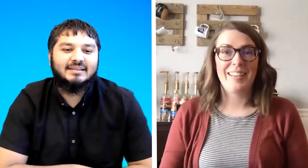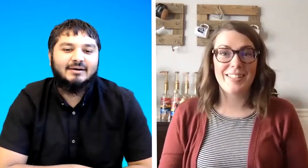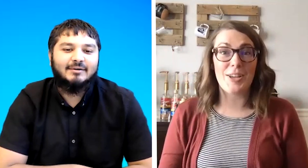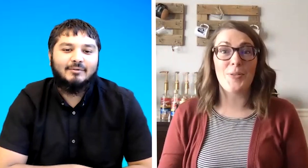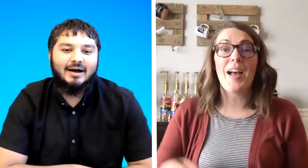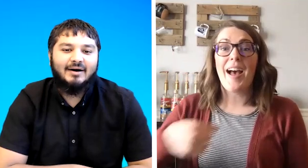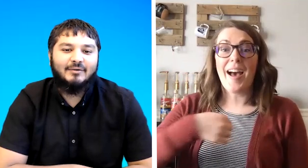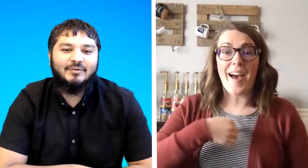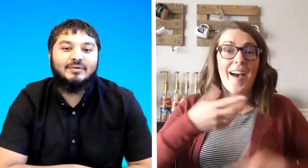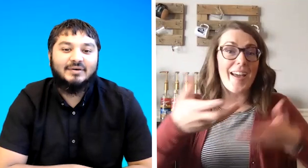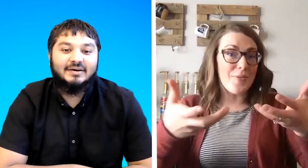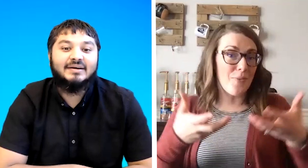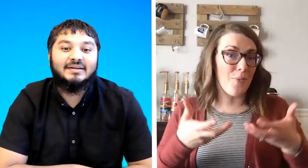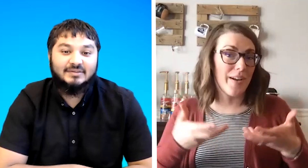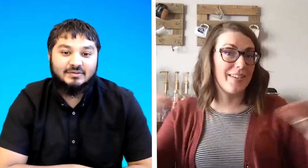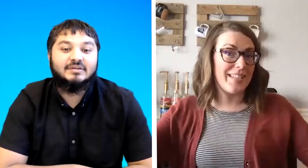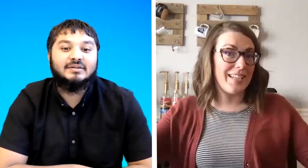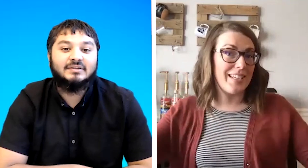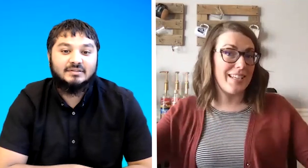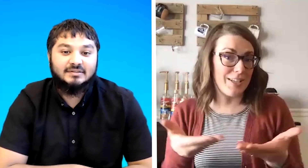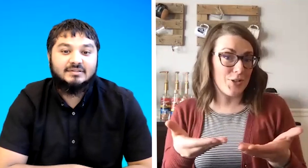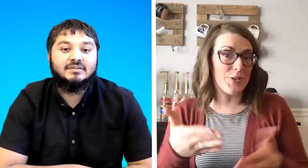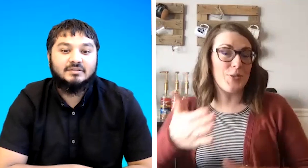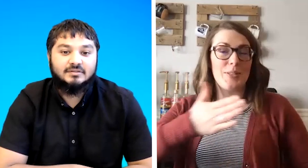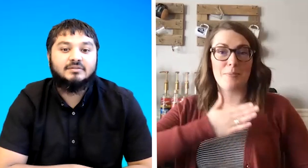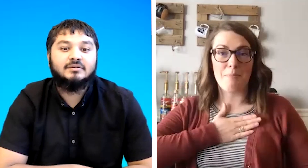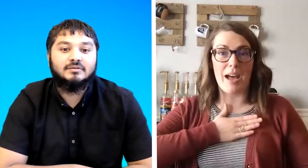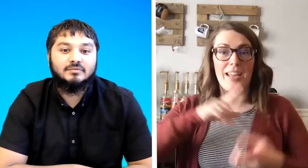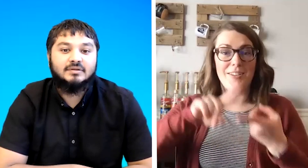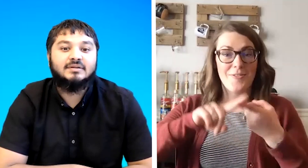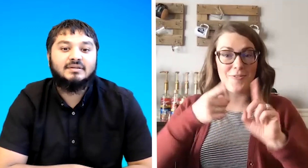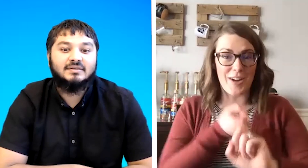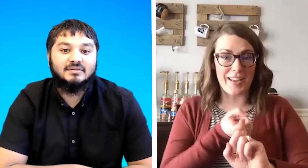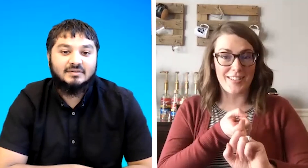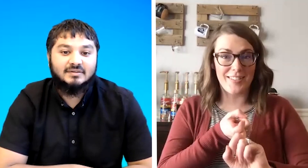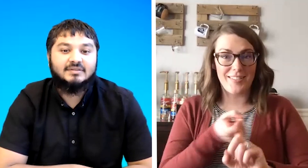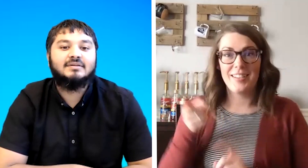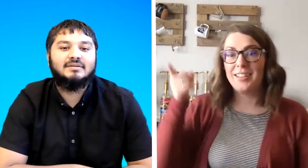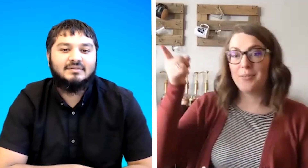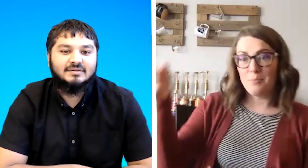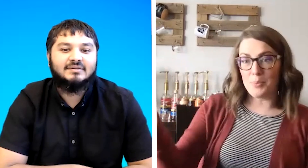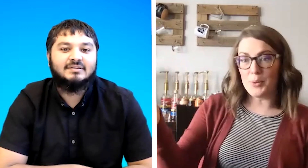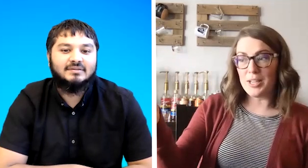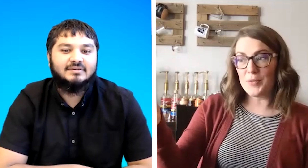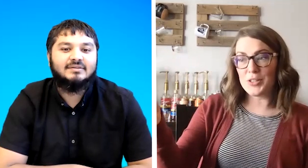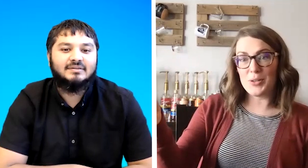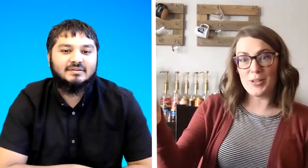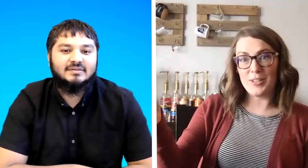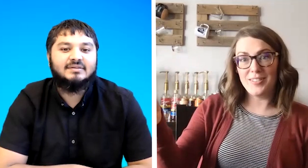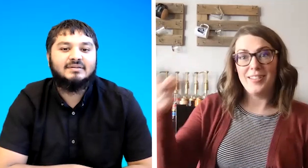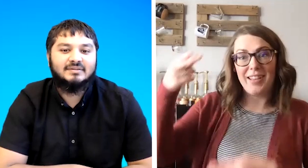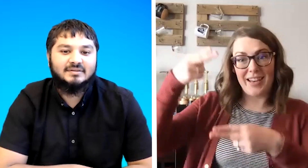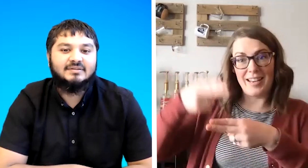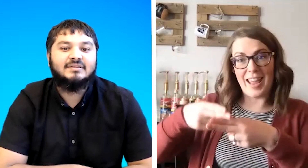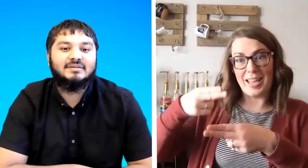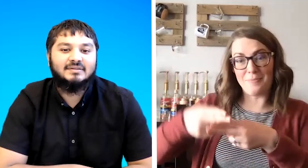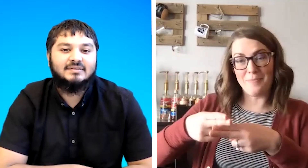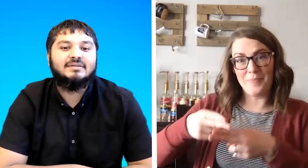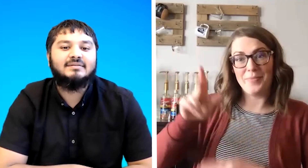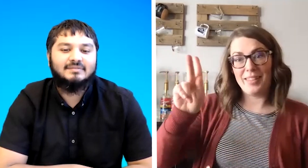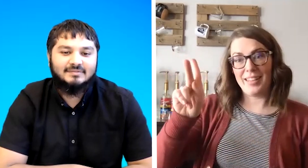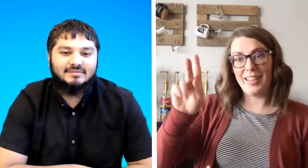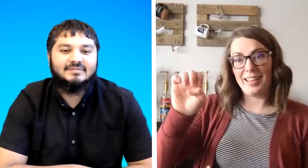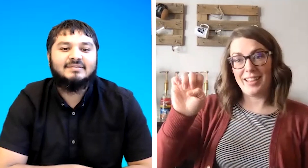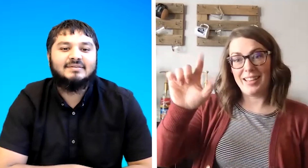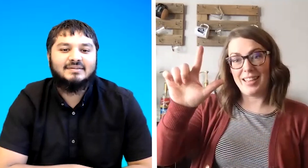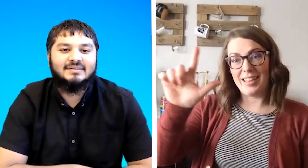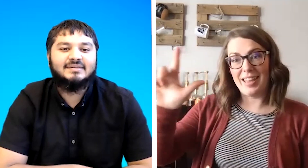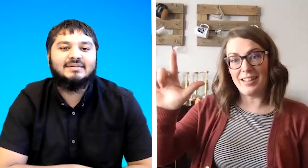so i want introduce my friend pointing over to her name kelly